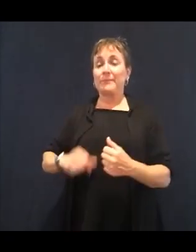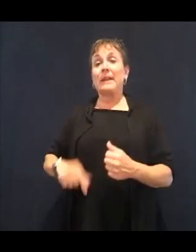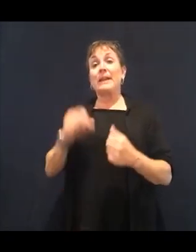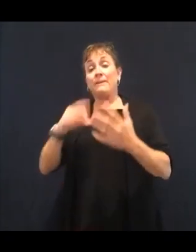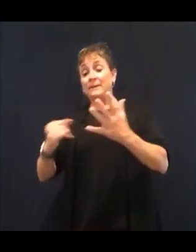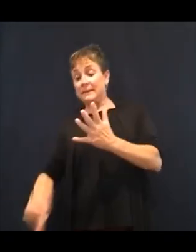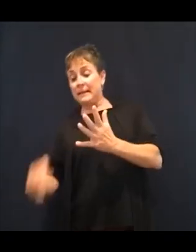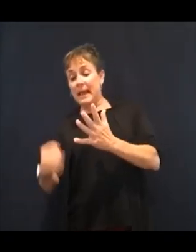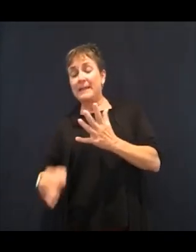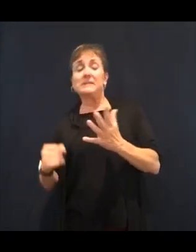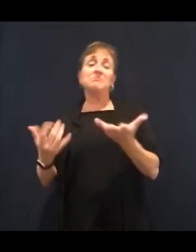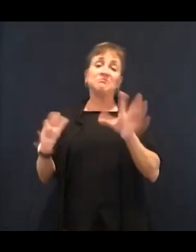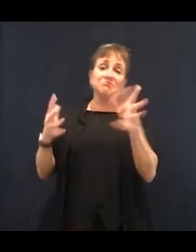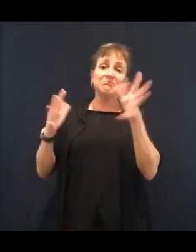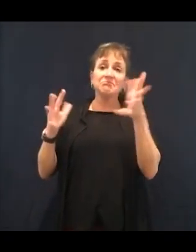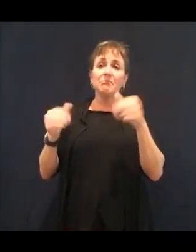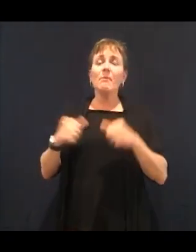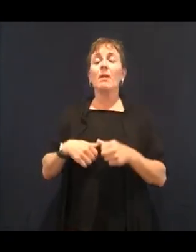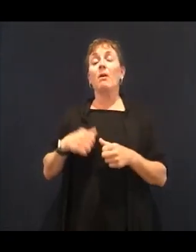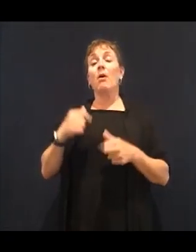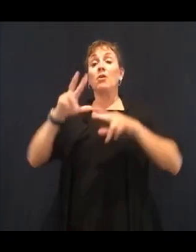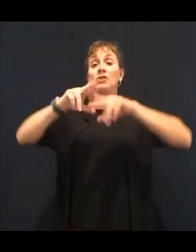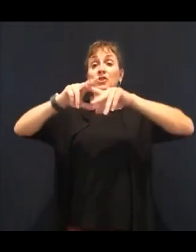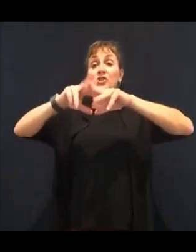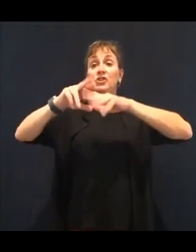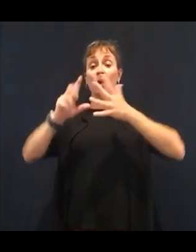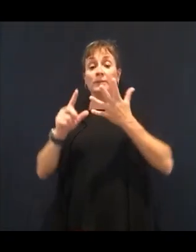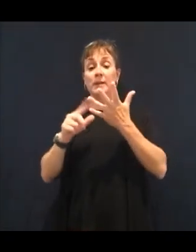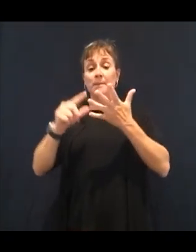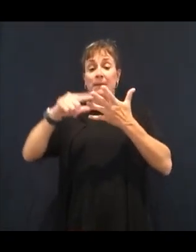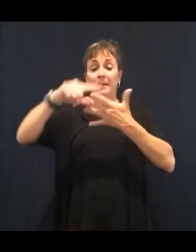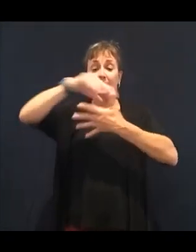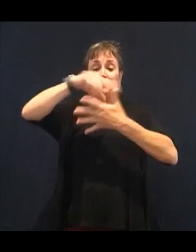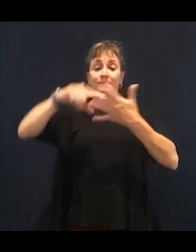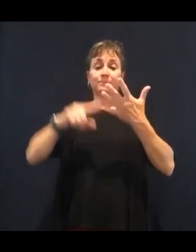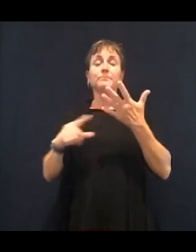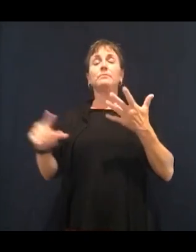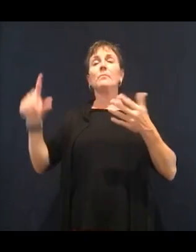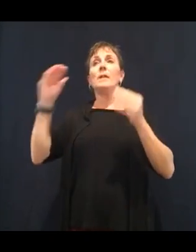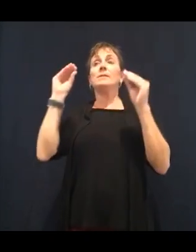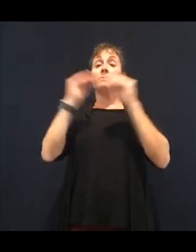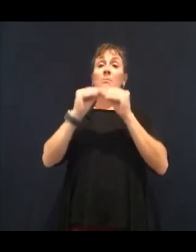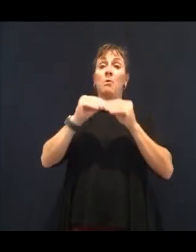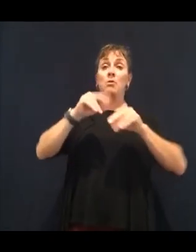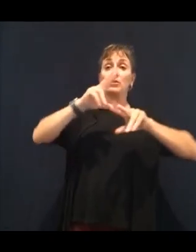in that product than the actual product is telling you is in there. OK.